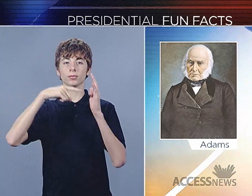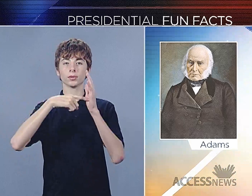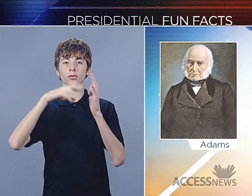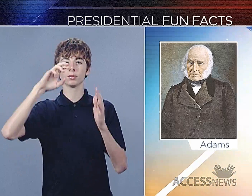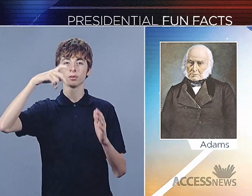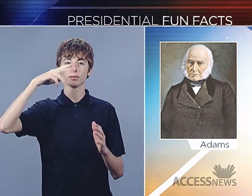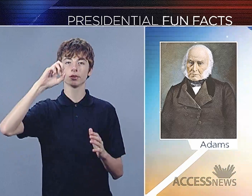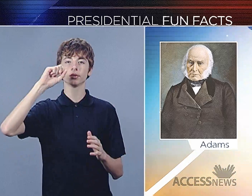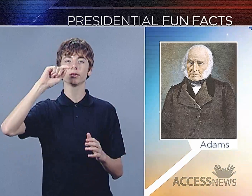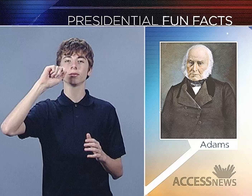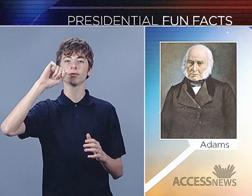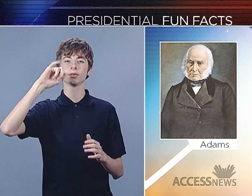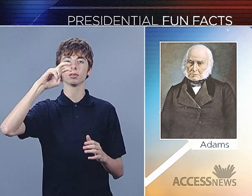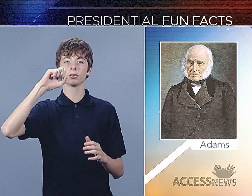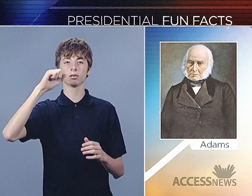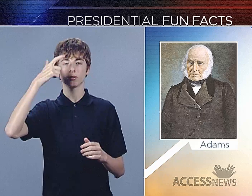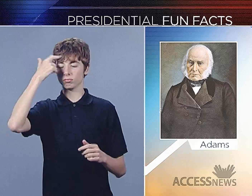of Representatives because neither candidate,